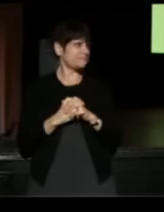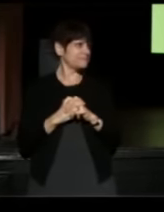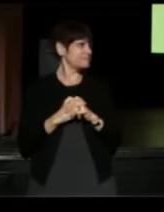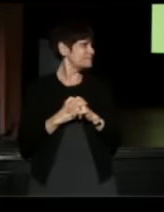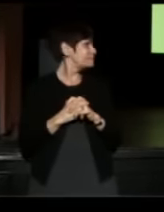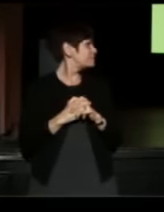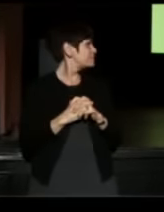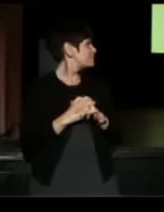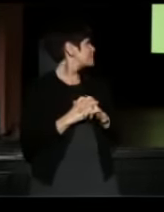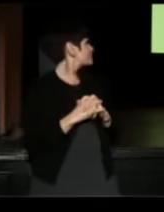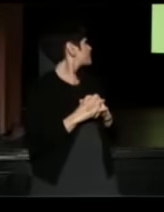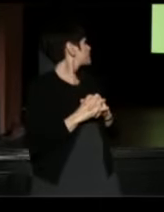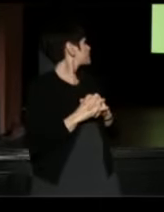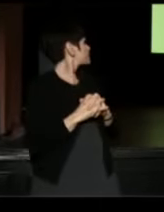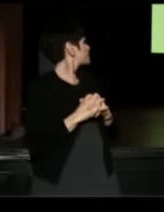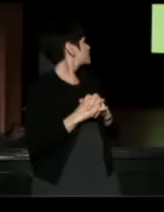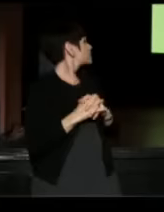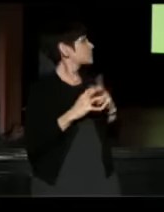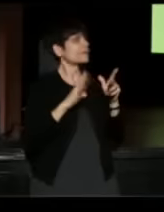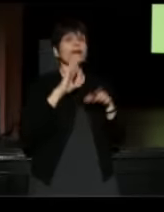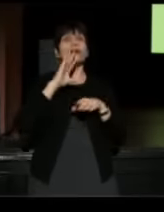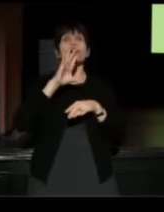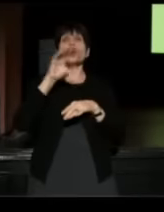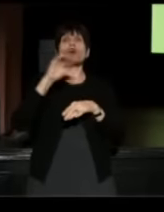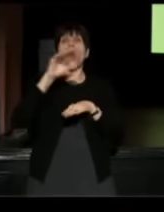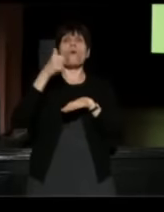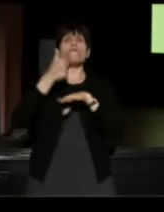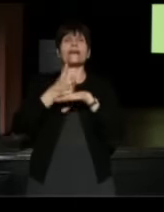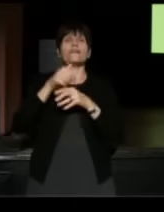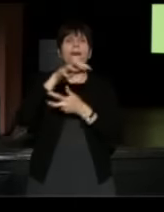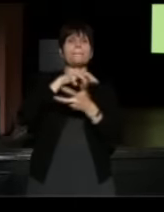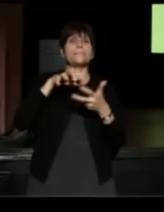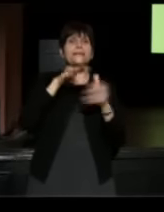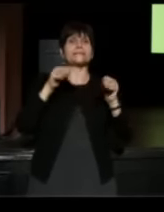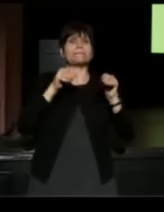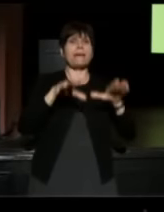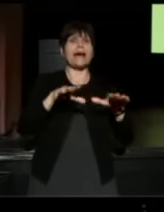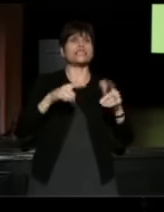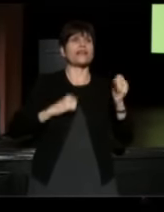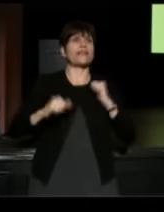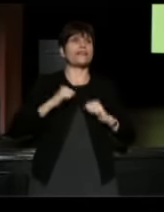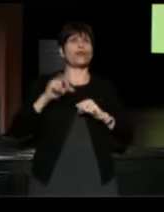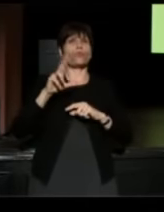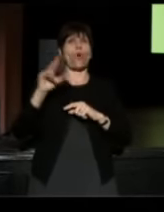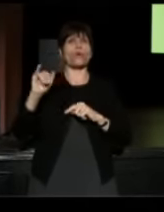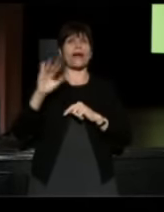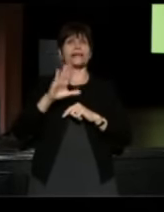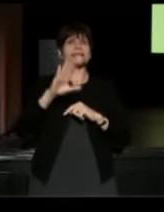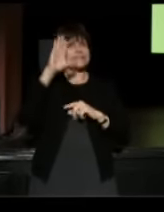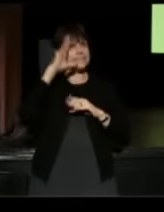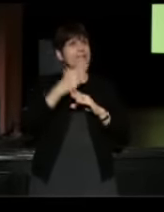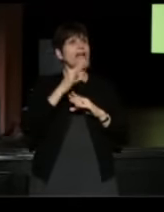So Ricardo is the co-founder of the Mixed Magic Theater in Rhode Island and Jonathan, who I think recently graduated from Yale,